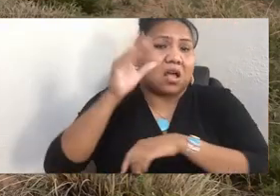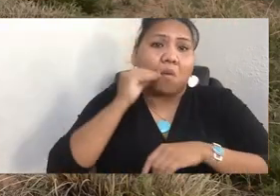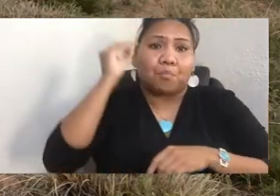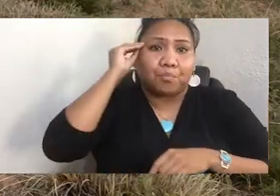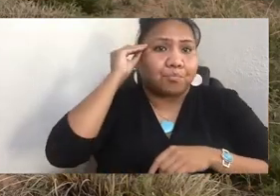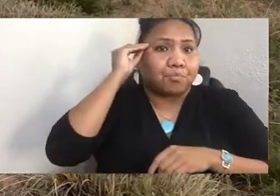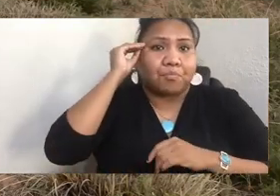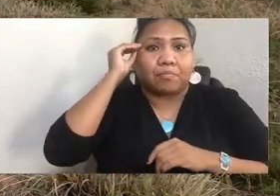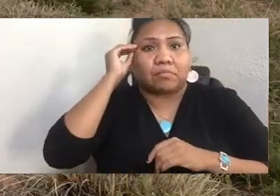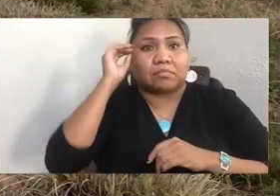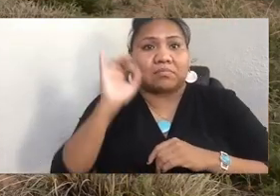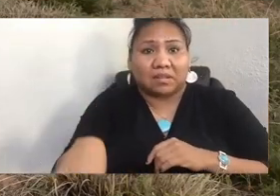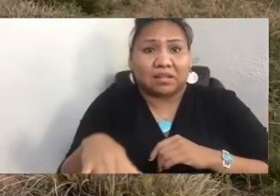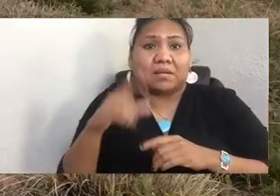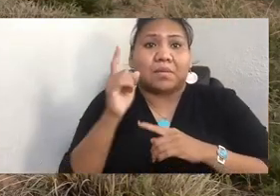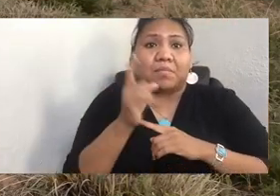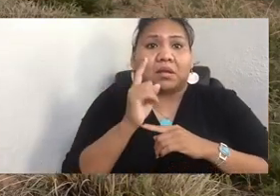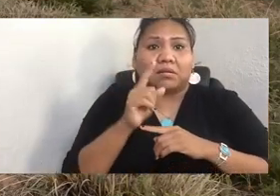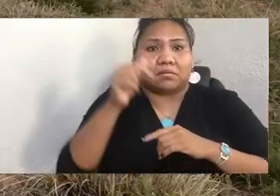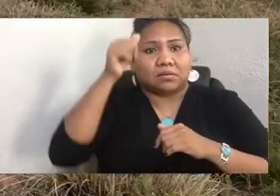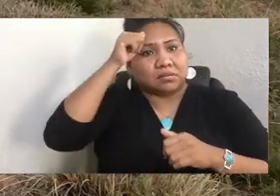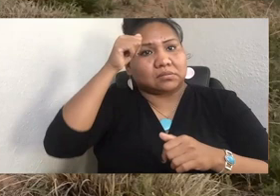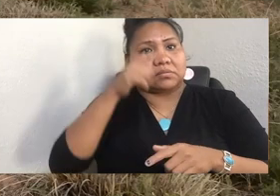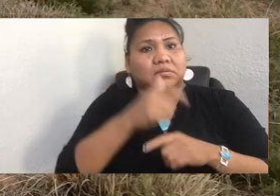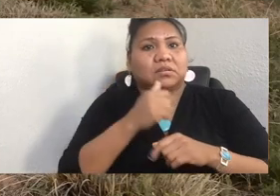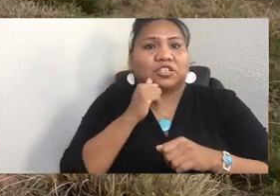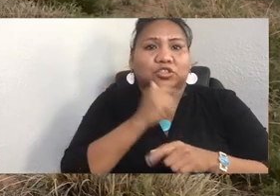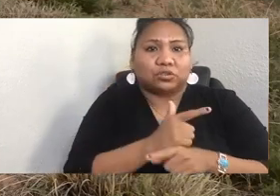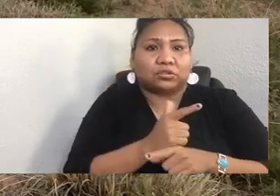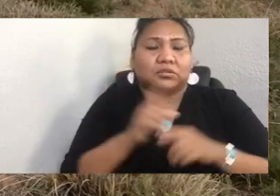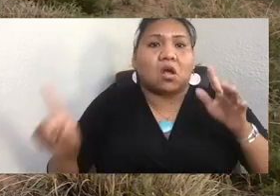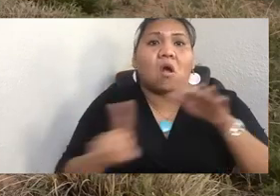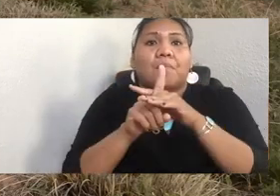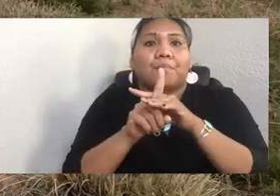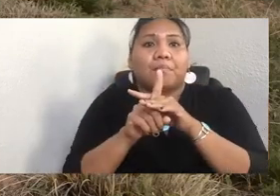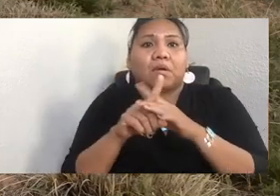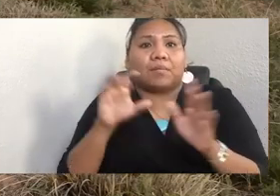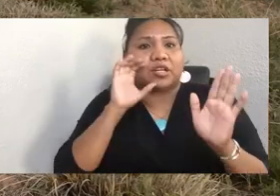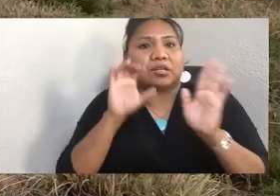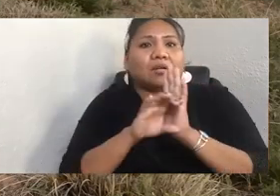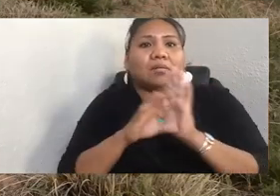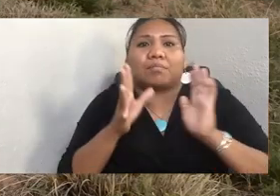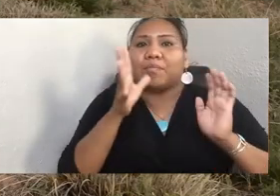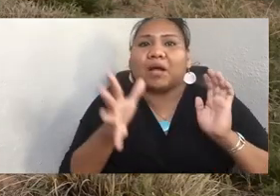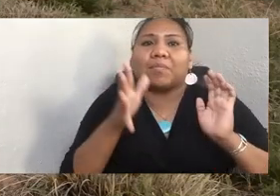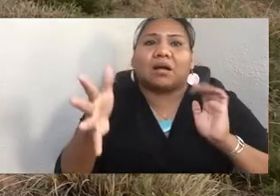with a picture of my grandmother at 13 years old at residential school. And I'd never seen it before.